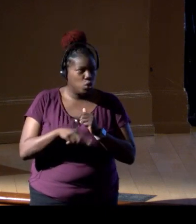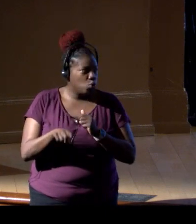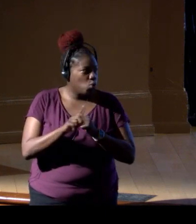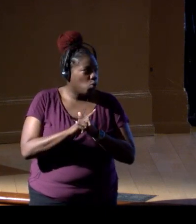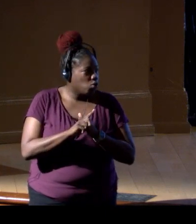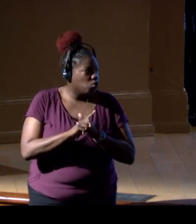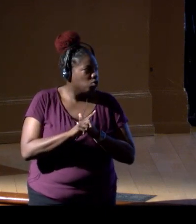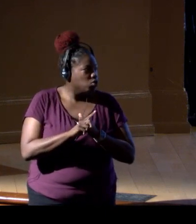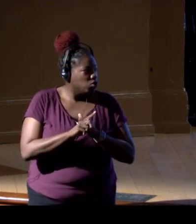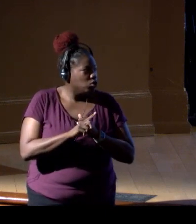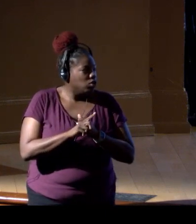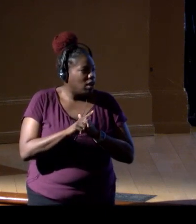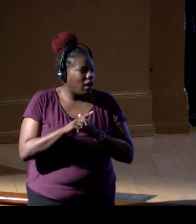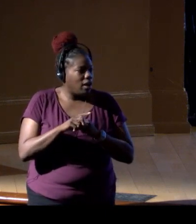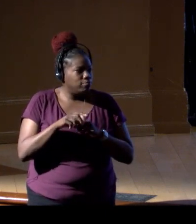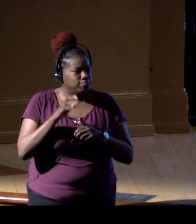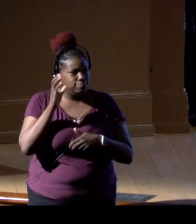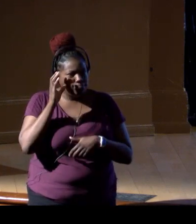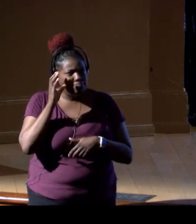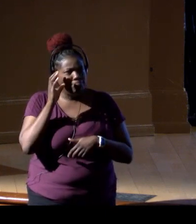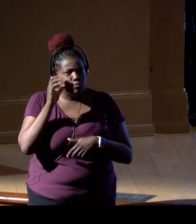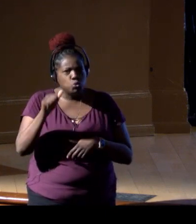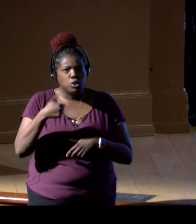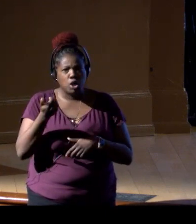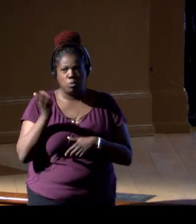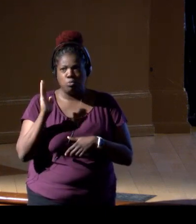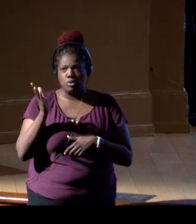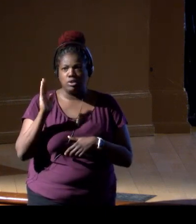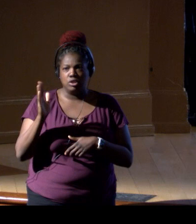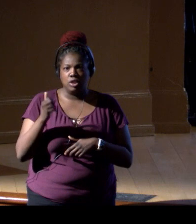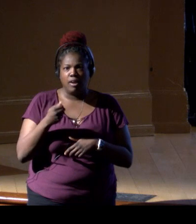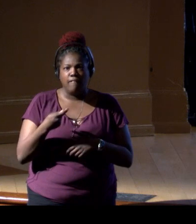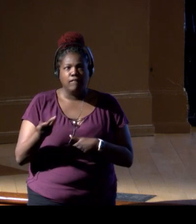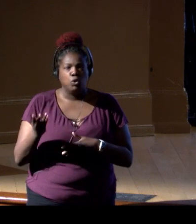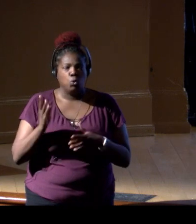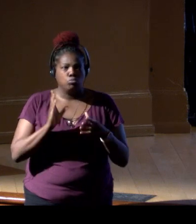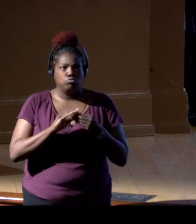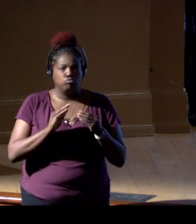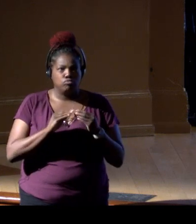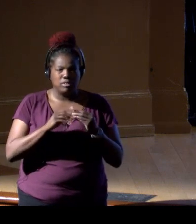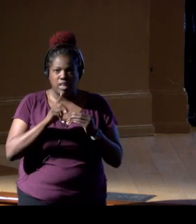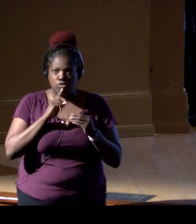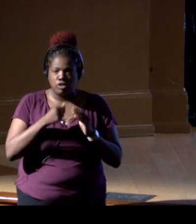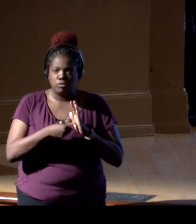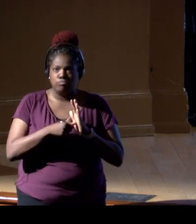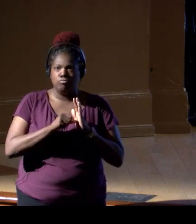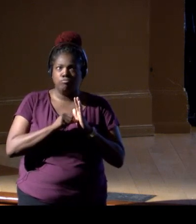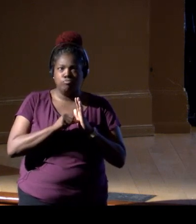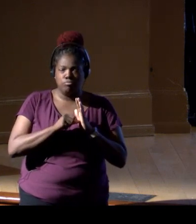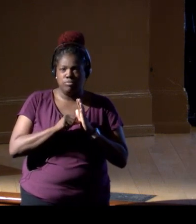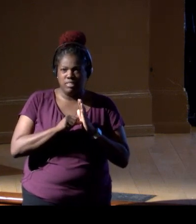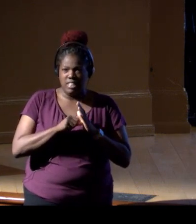You know, as I'm sitting listening to the other speakers, you know, one of the, couple of the messages that stand out to me are just the time is now,